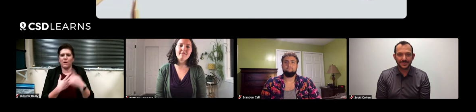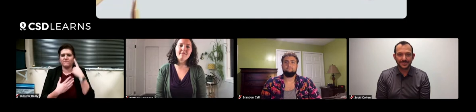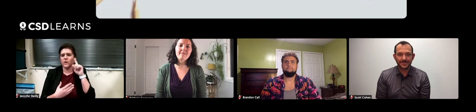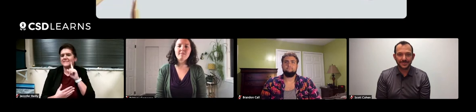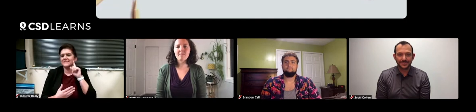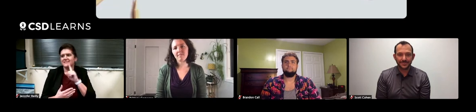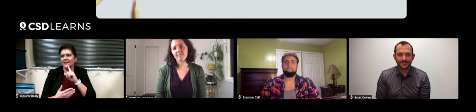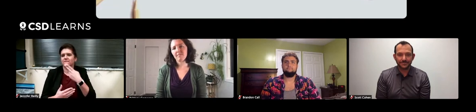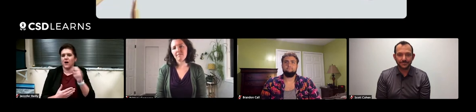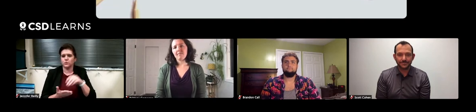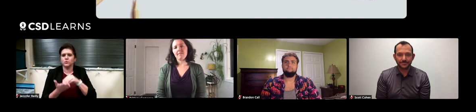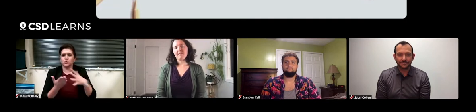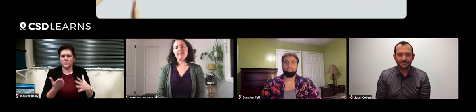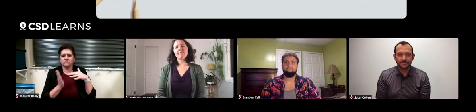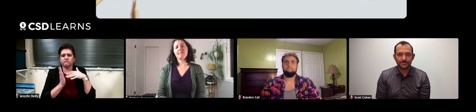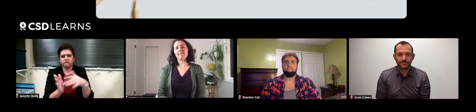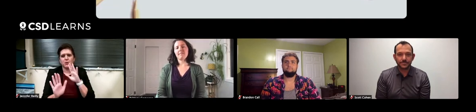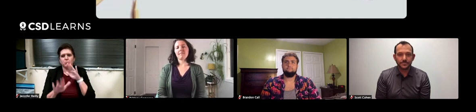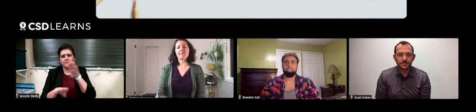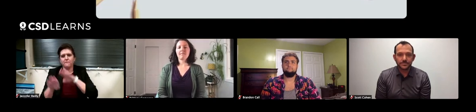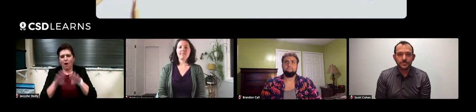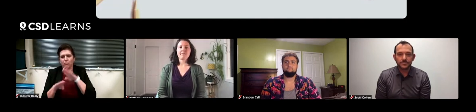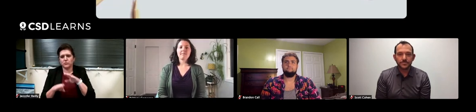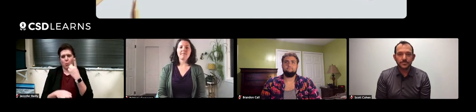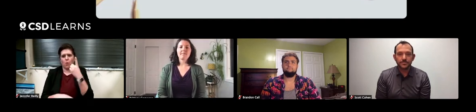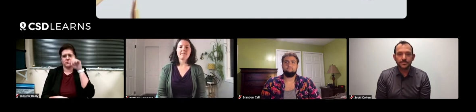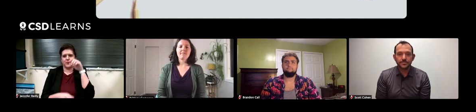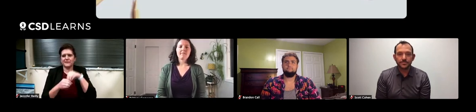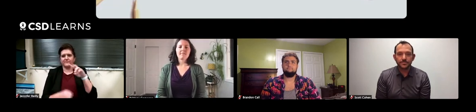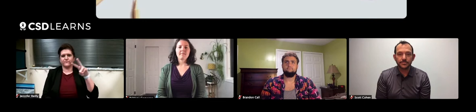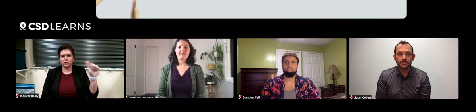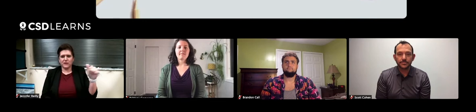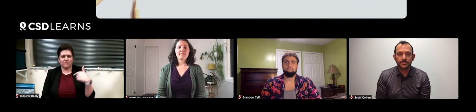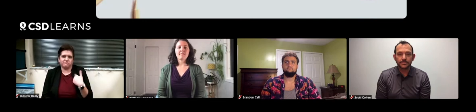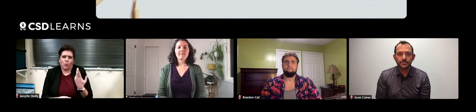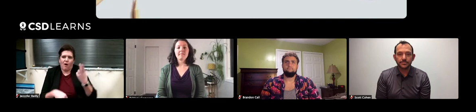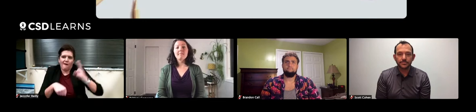that was being offered for Deaf and HoH high school students to study marine biology in Virginia for one summer.